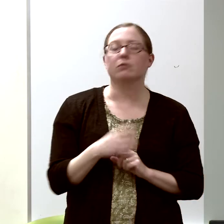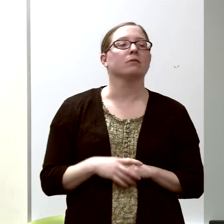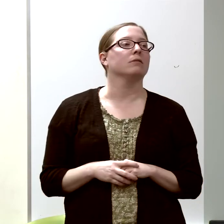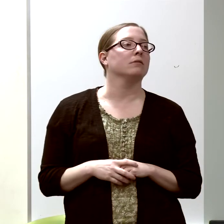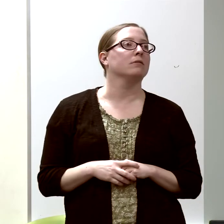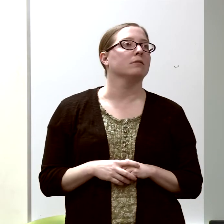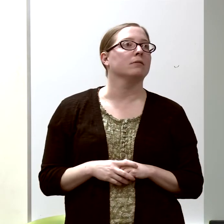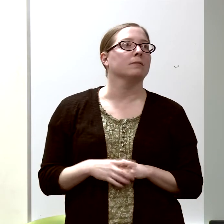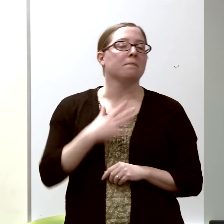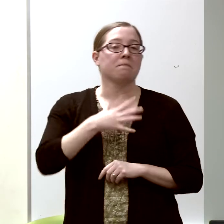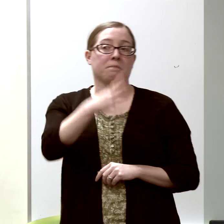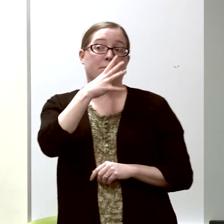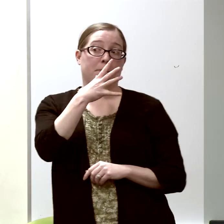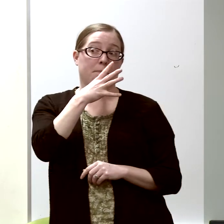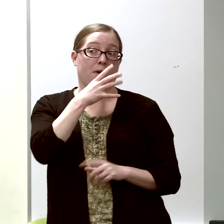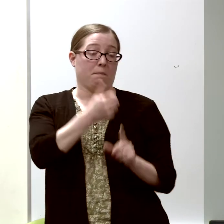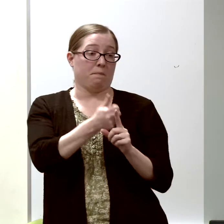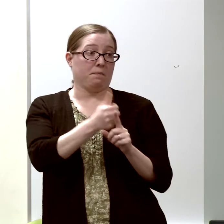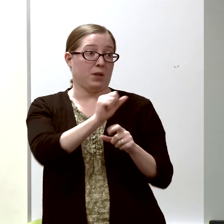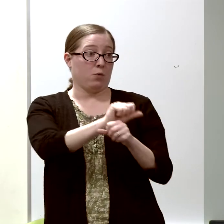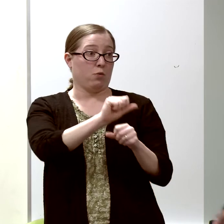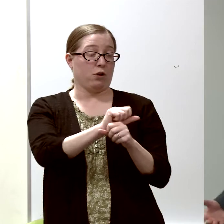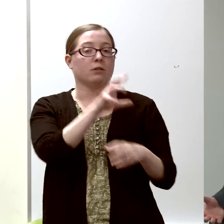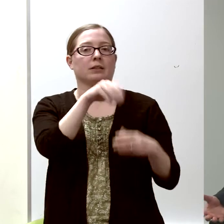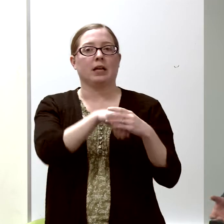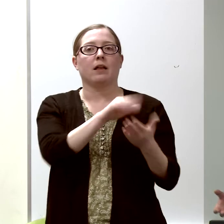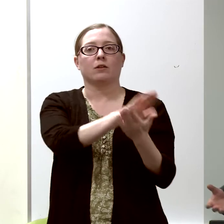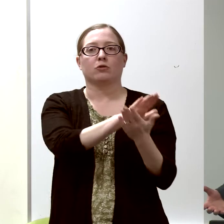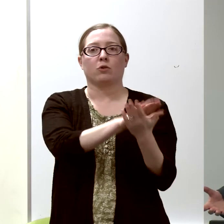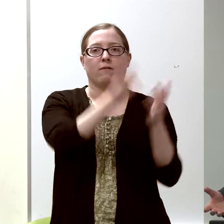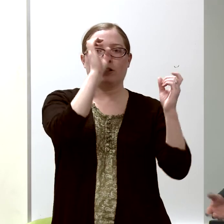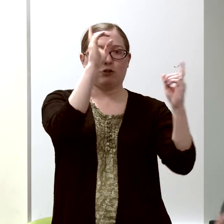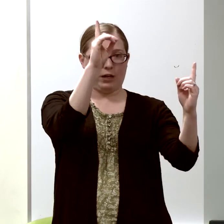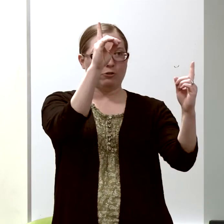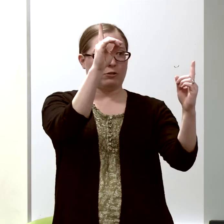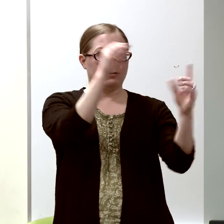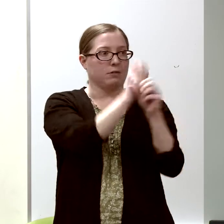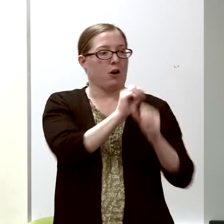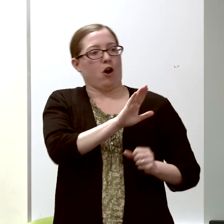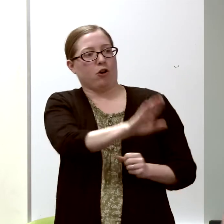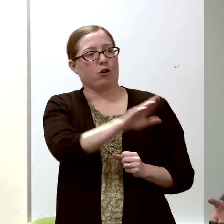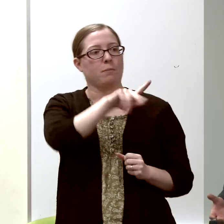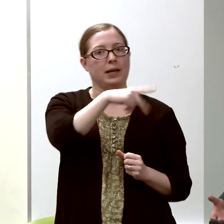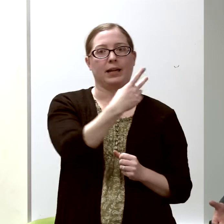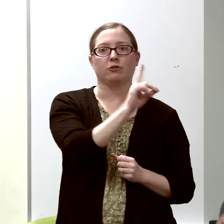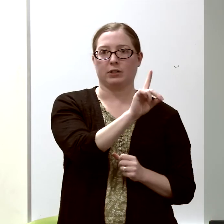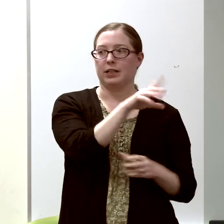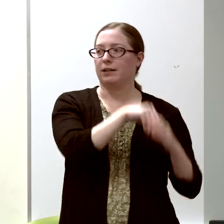My mother worked in the School of Education and got a PhD there in Special Education...